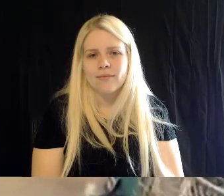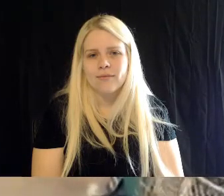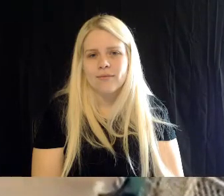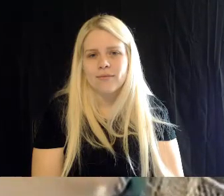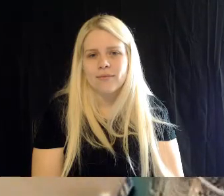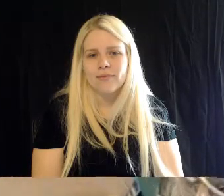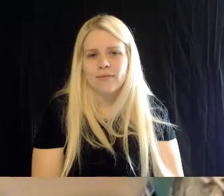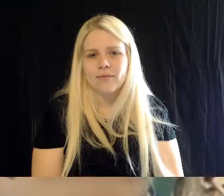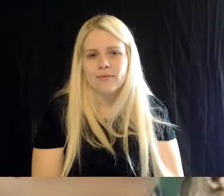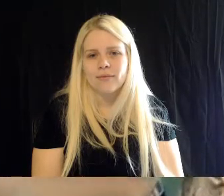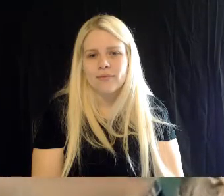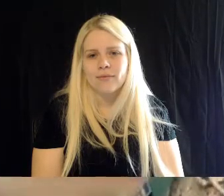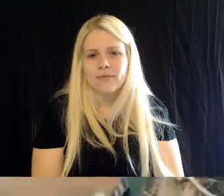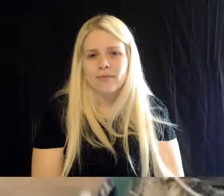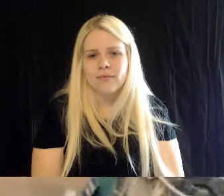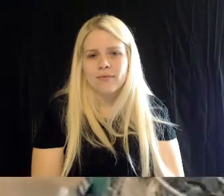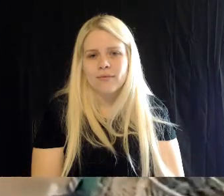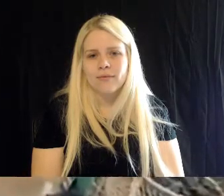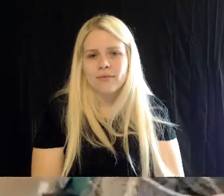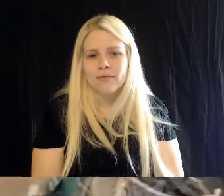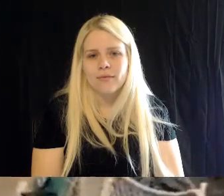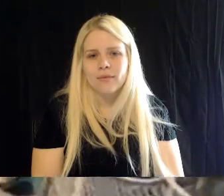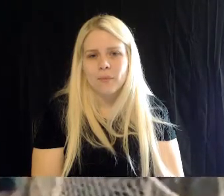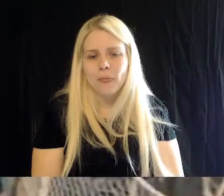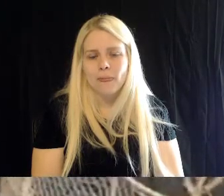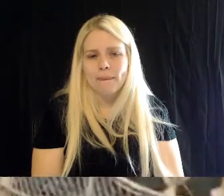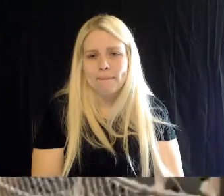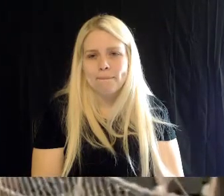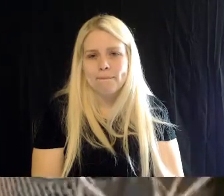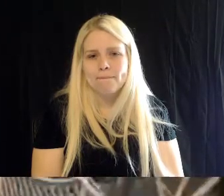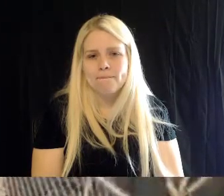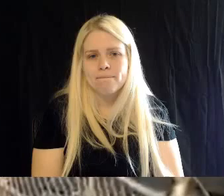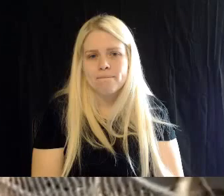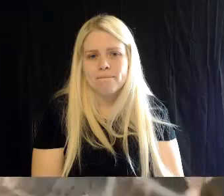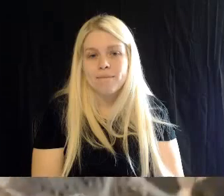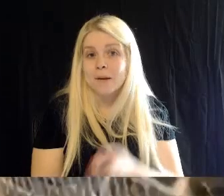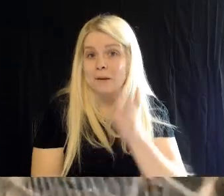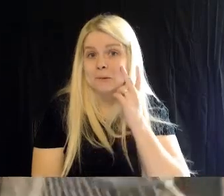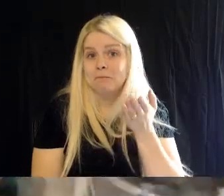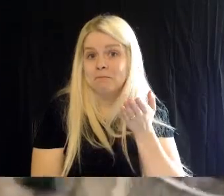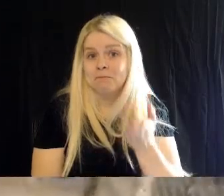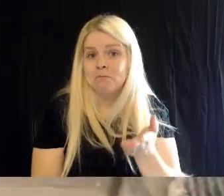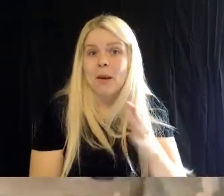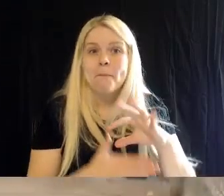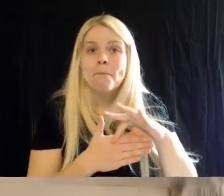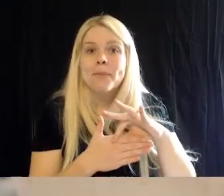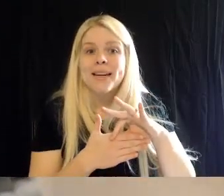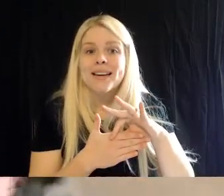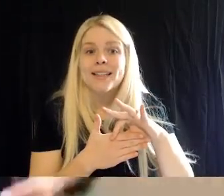Britt: Alright, so you want to see- I'm putting out some meat, for the meat eaters.